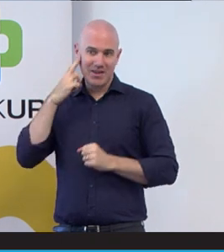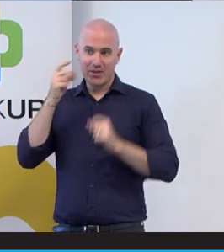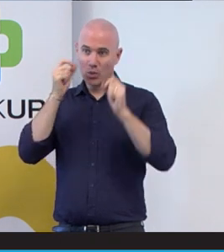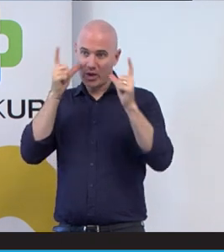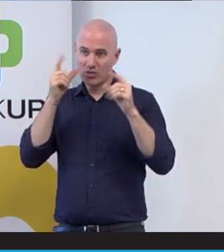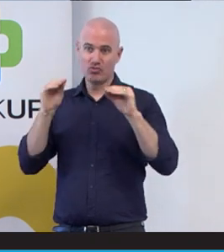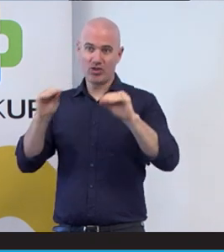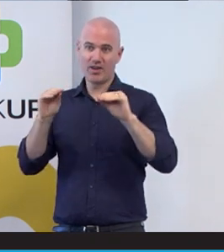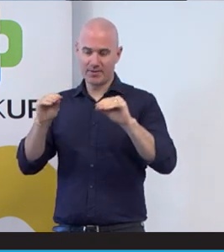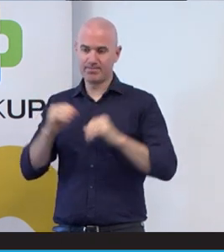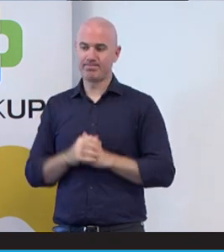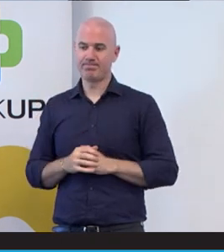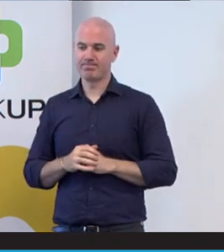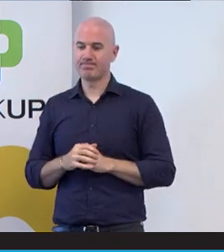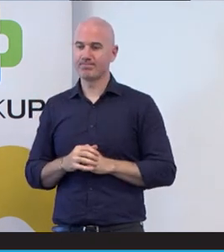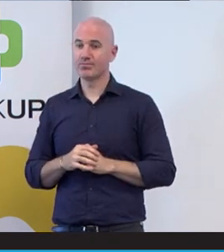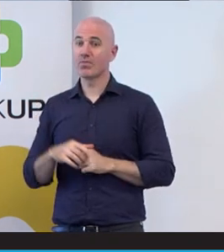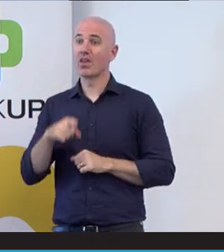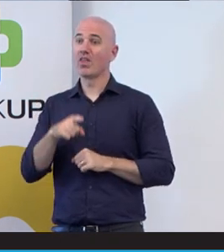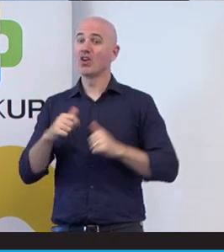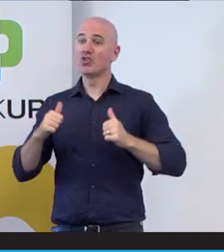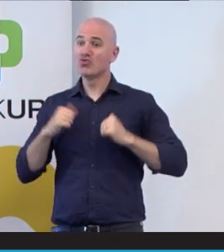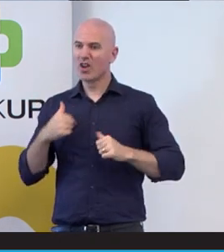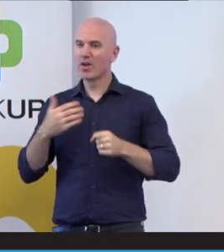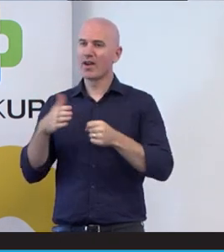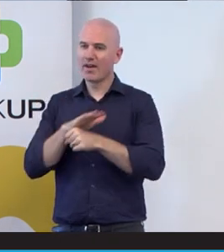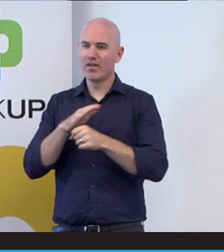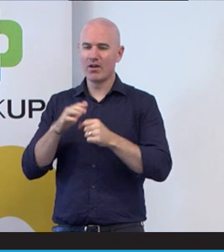and that training where we cover a lot of things around deaf culture.